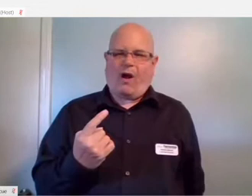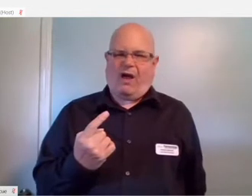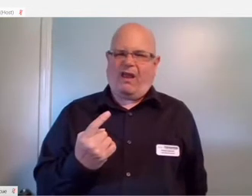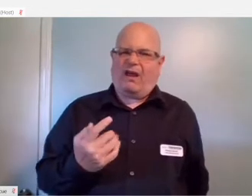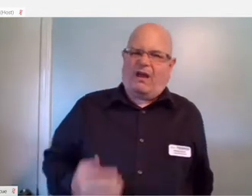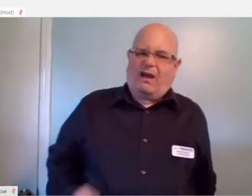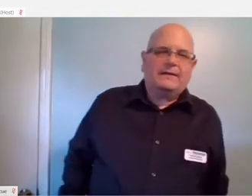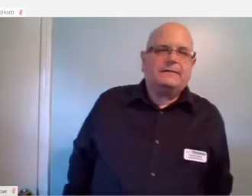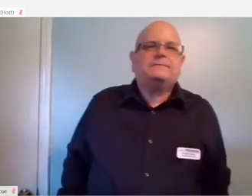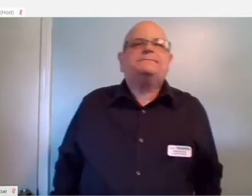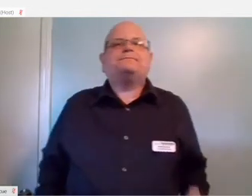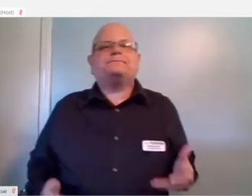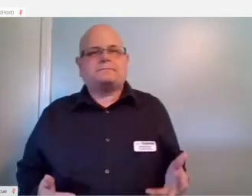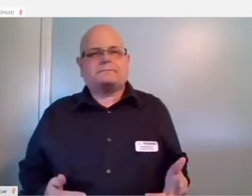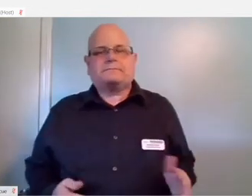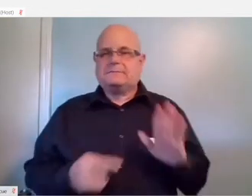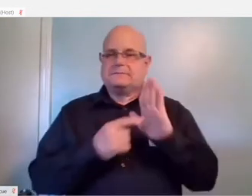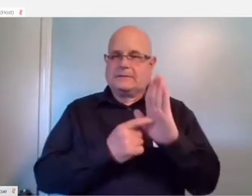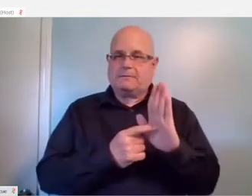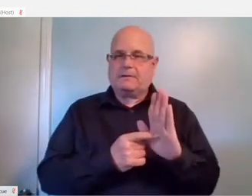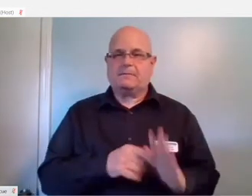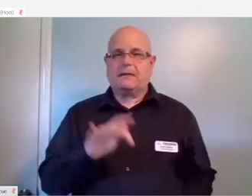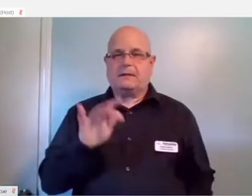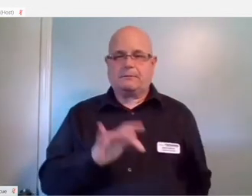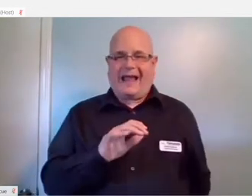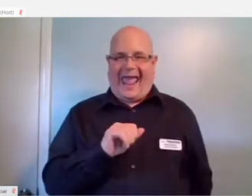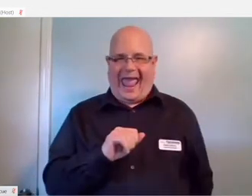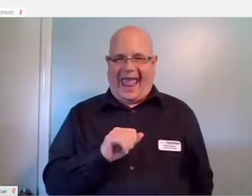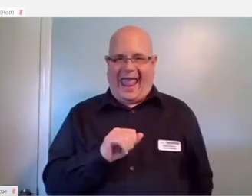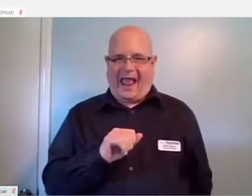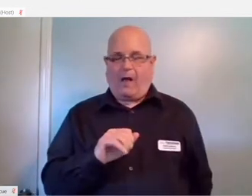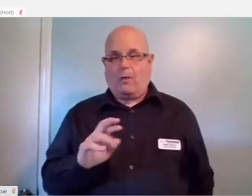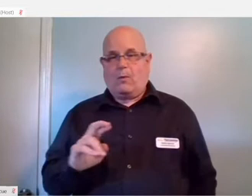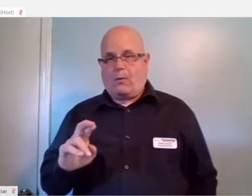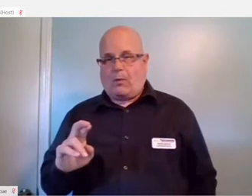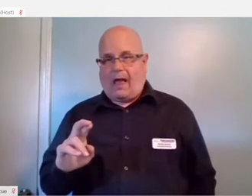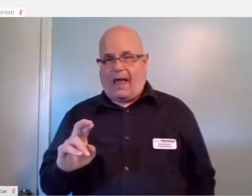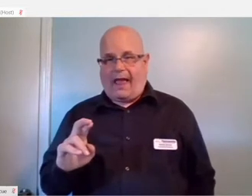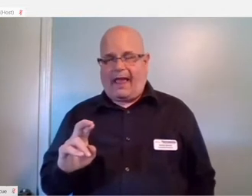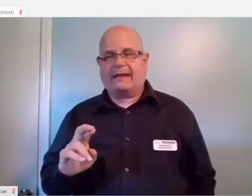So, for example, if I press A on the right controller, it will act the same as if I pressed